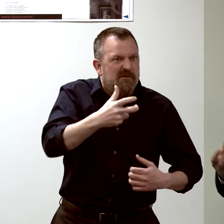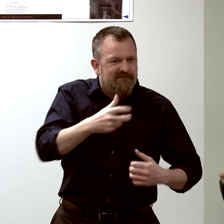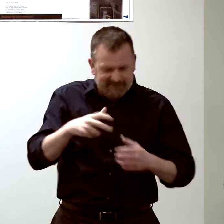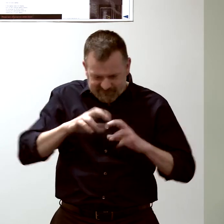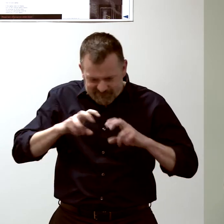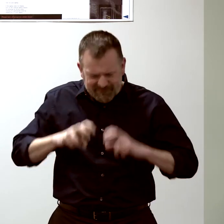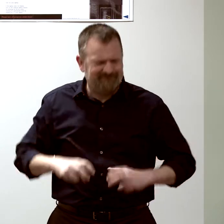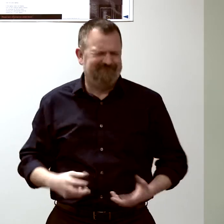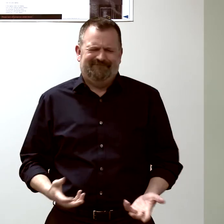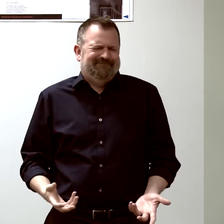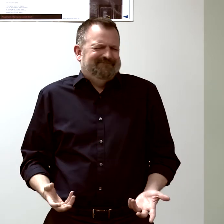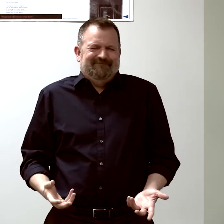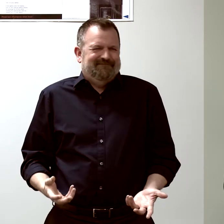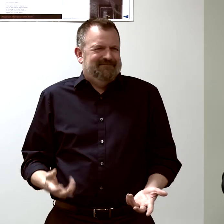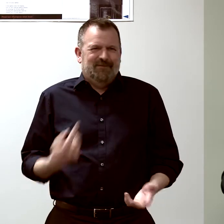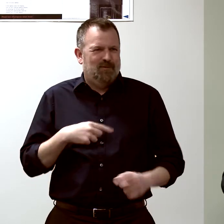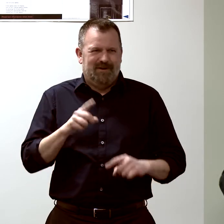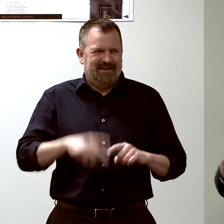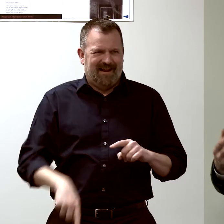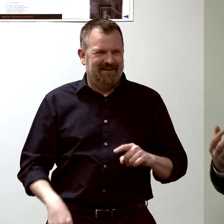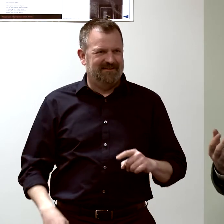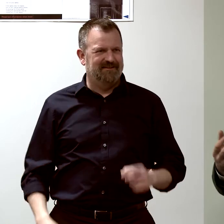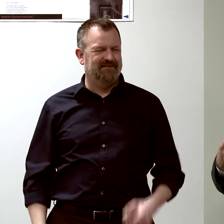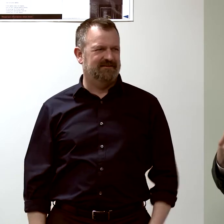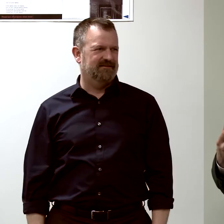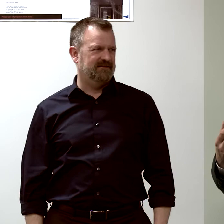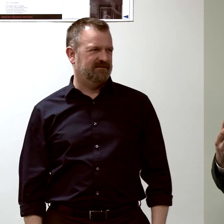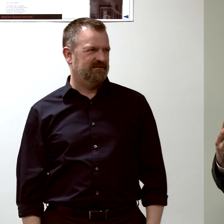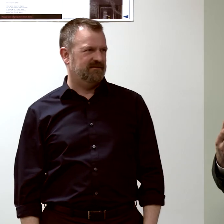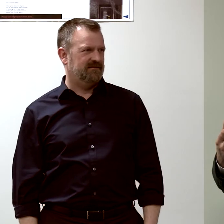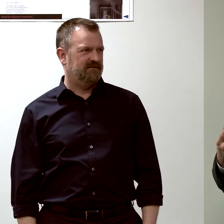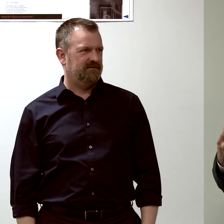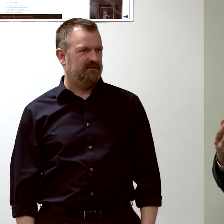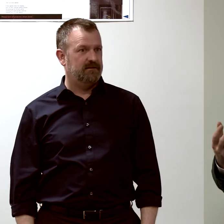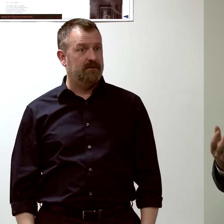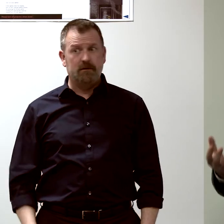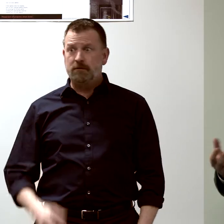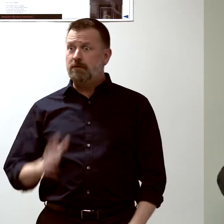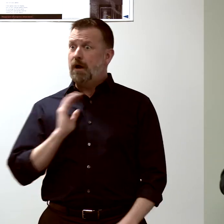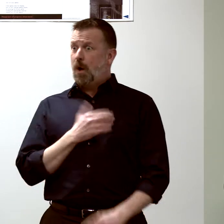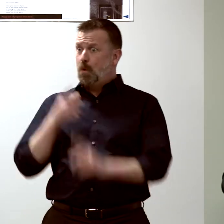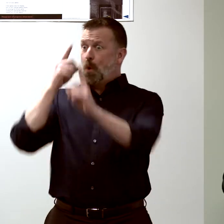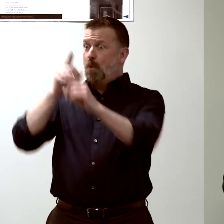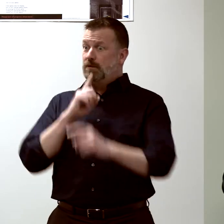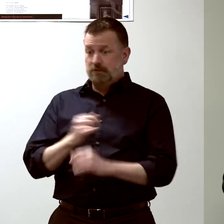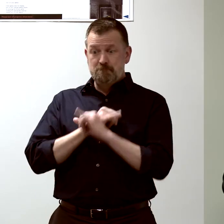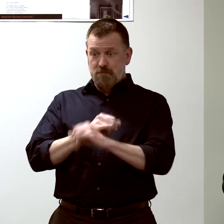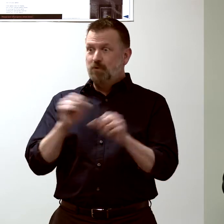to find out how to boost the immune system